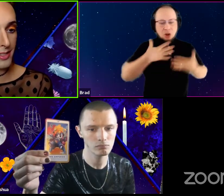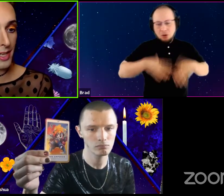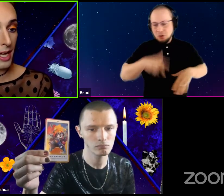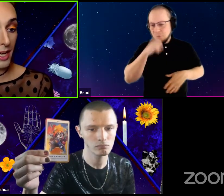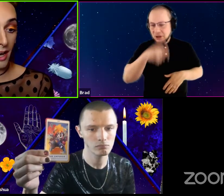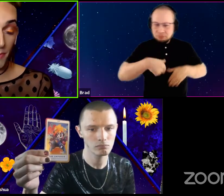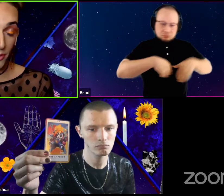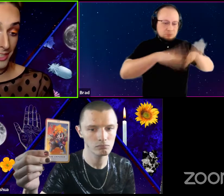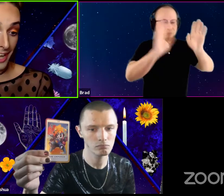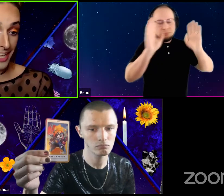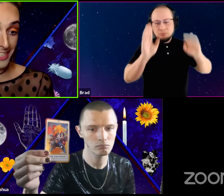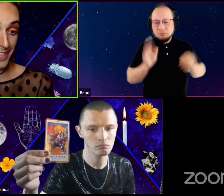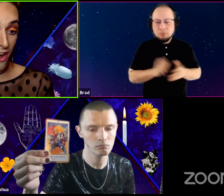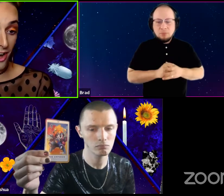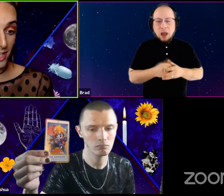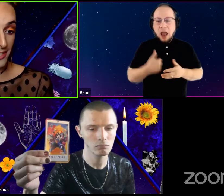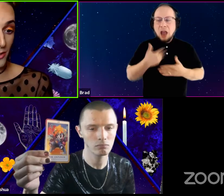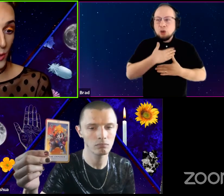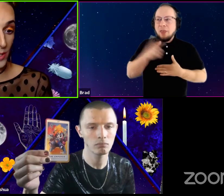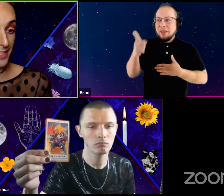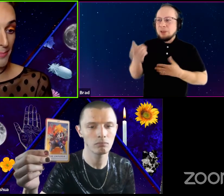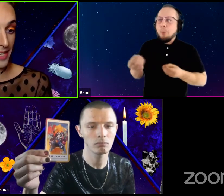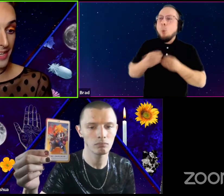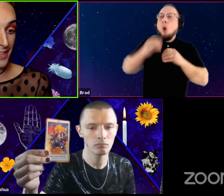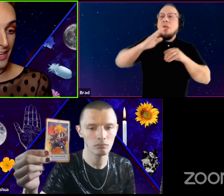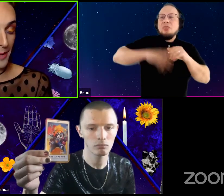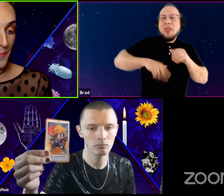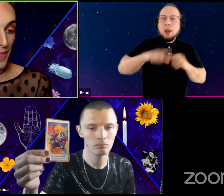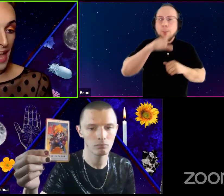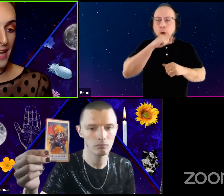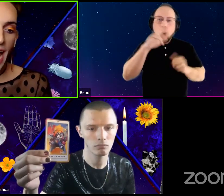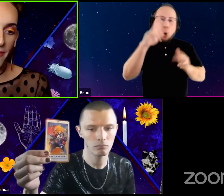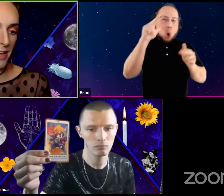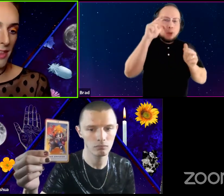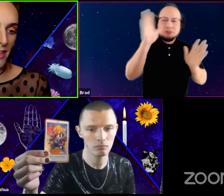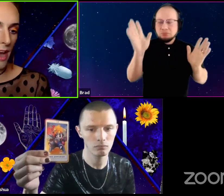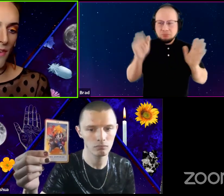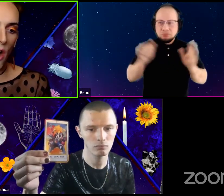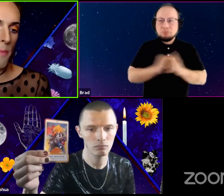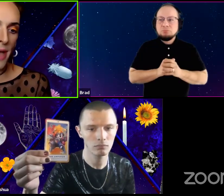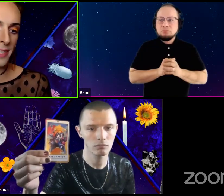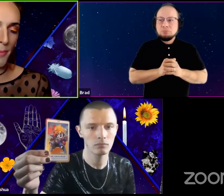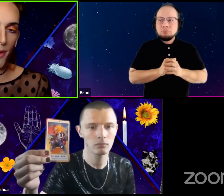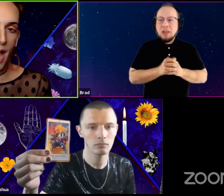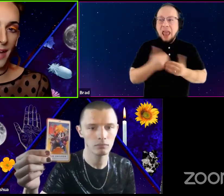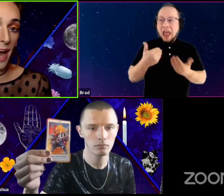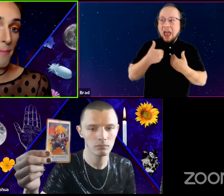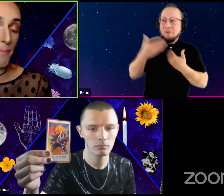of more delight than hawks and horses be. And having the, of all men's pride. I boast,